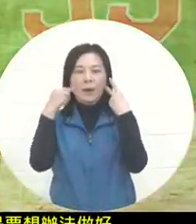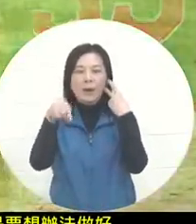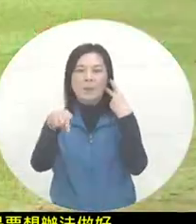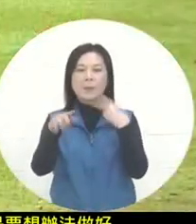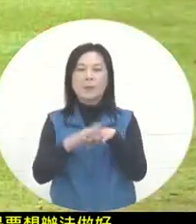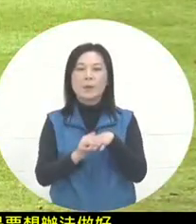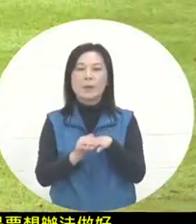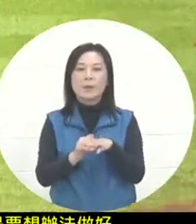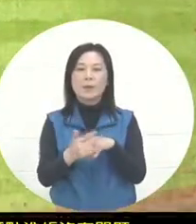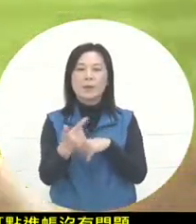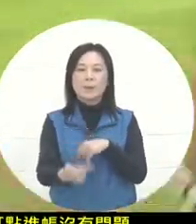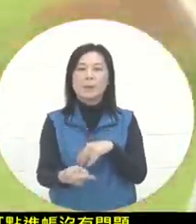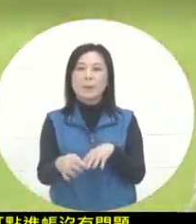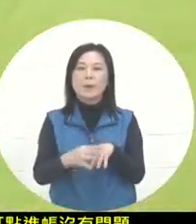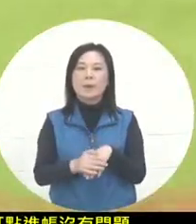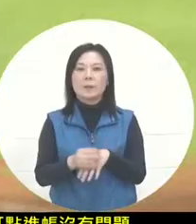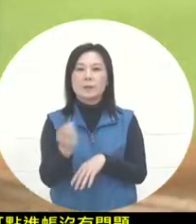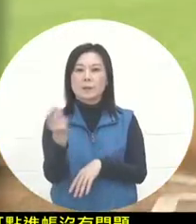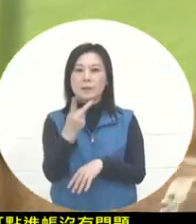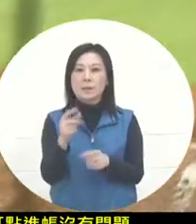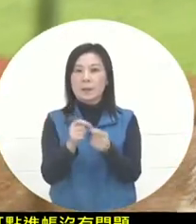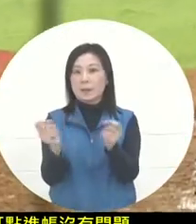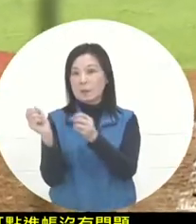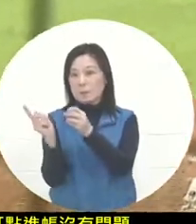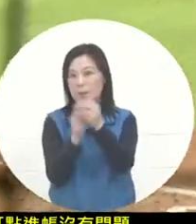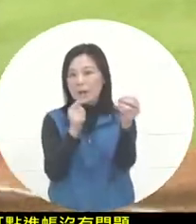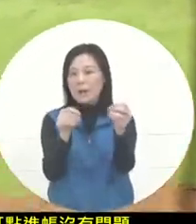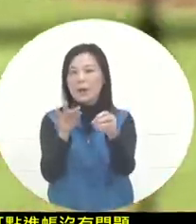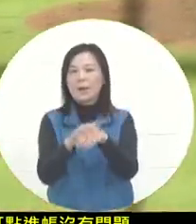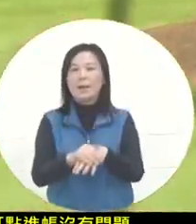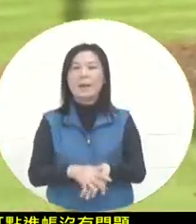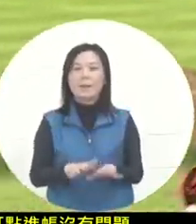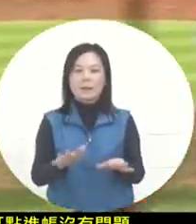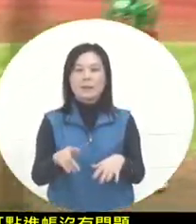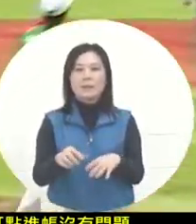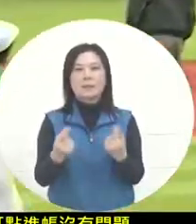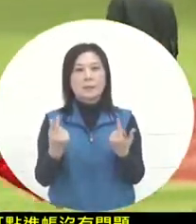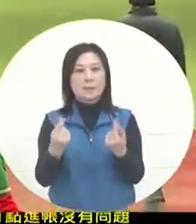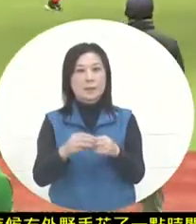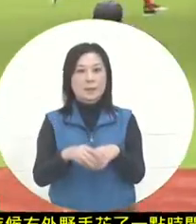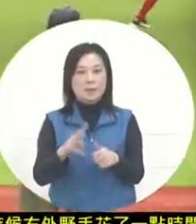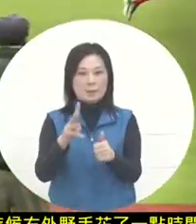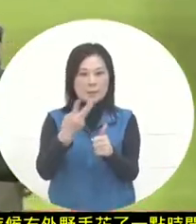so the two consecutive long hits were also the third long hits in the first single game.